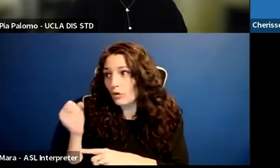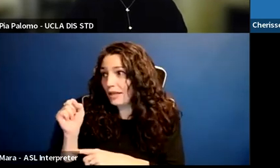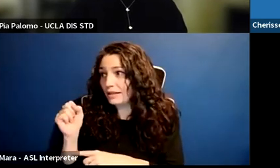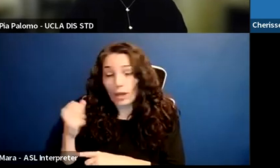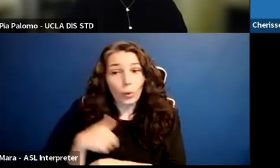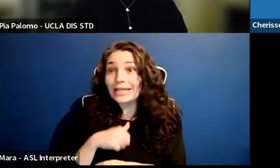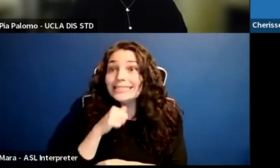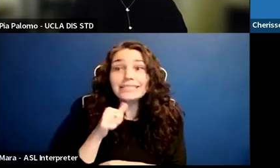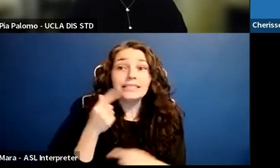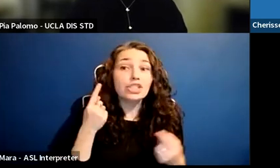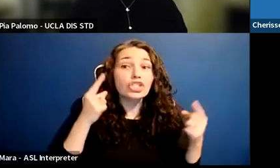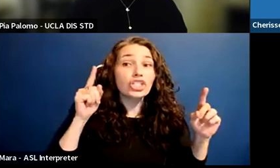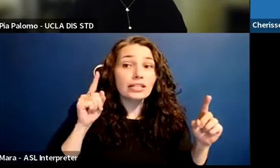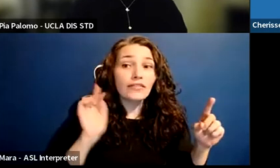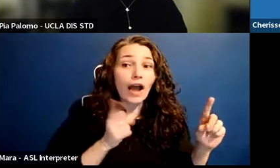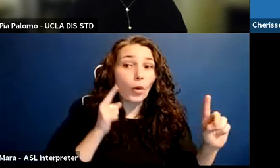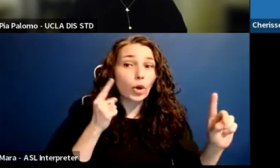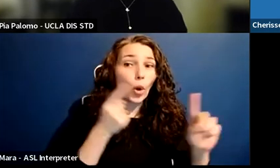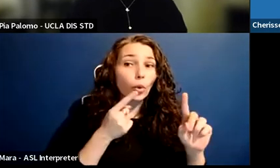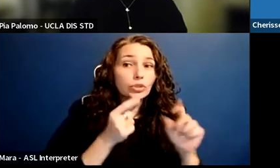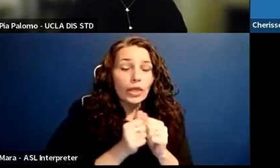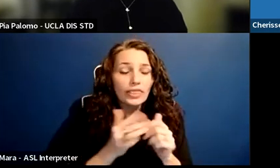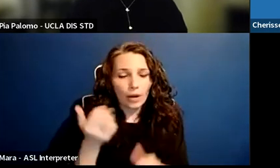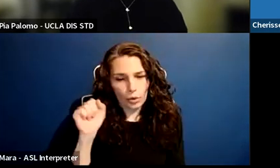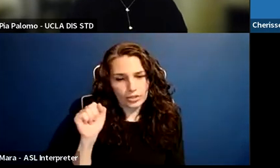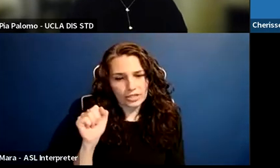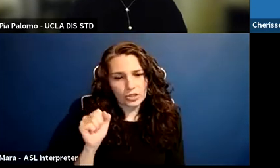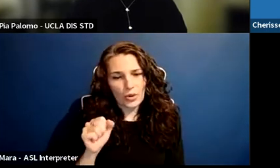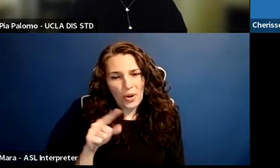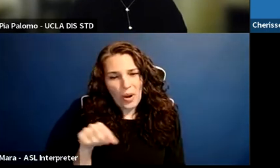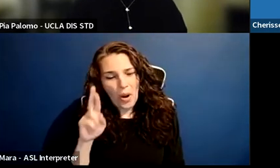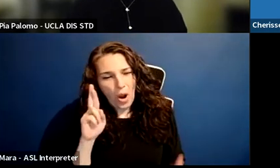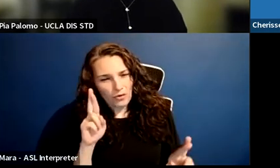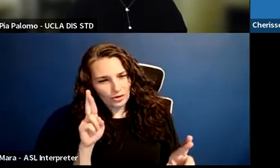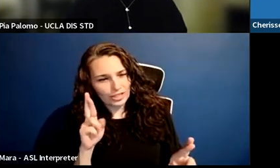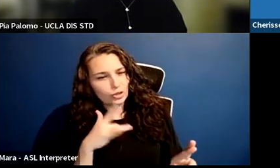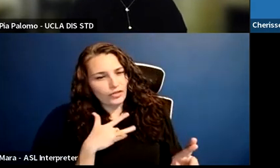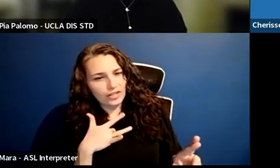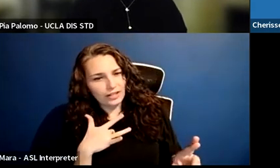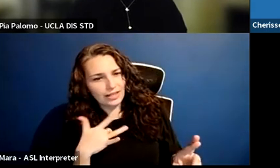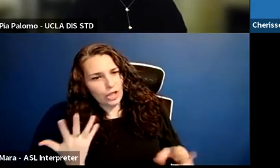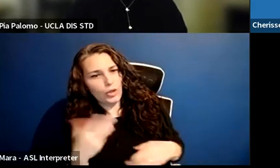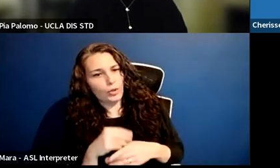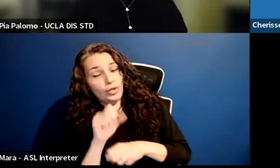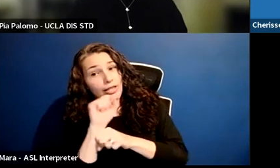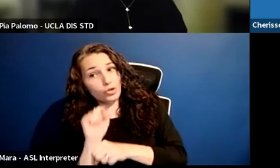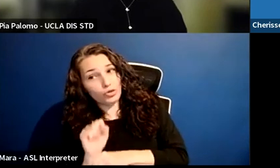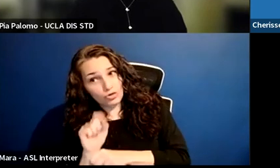So I hope the students feel like they are part of that tradition and are supported by this broader movement that has benefited